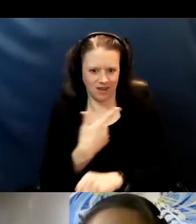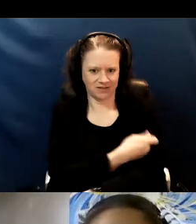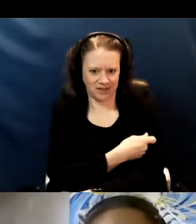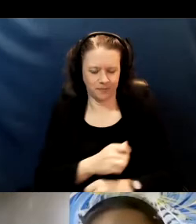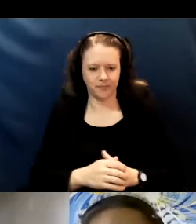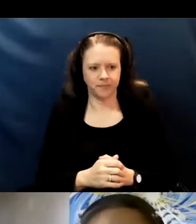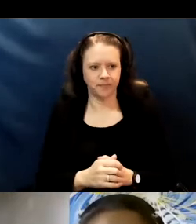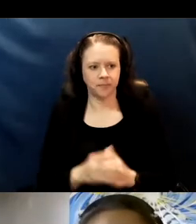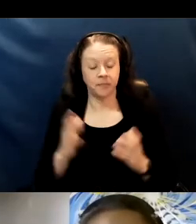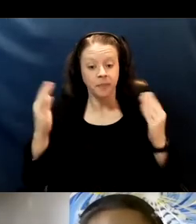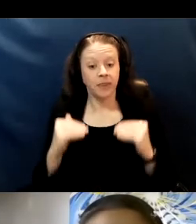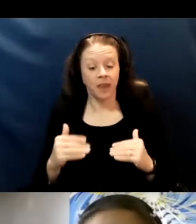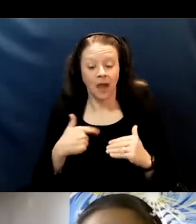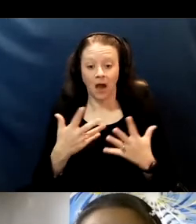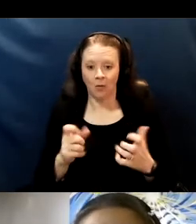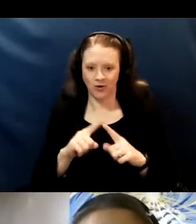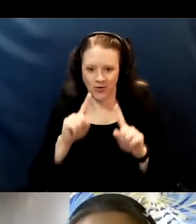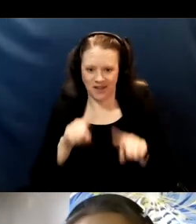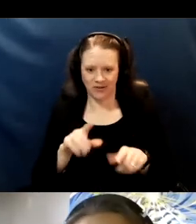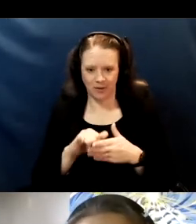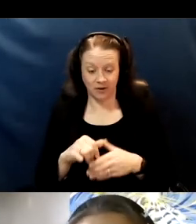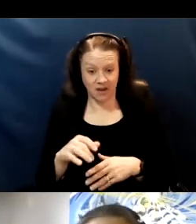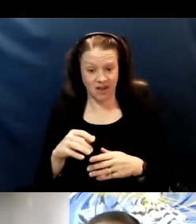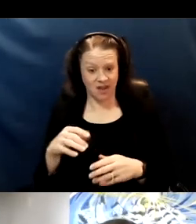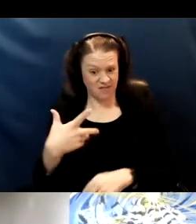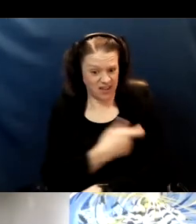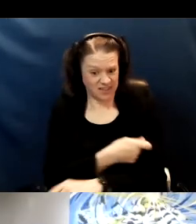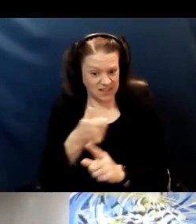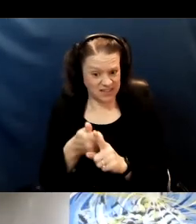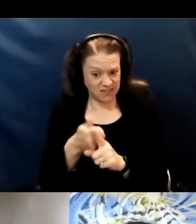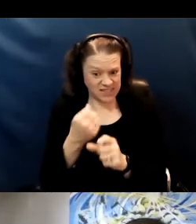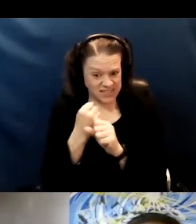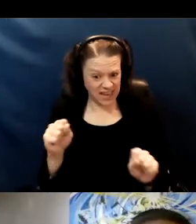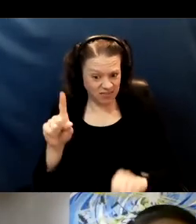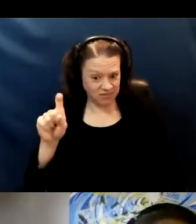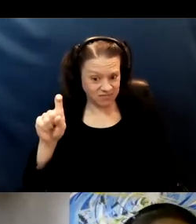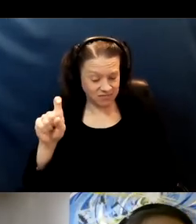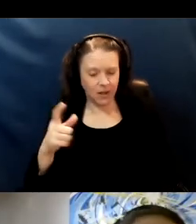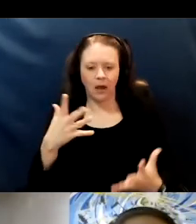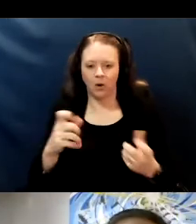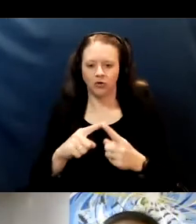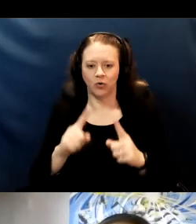Now I wanna answer this one is the vaccine safe? And I want to answer this question for you because this is a question